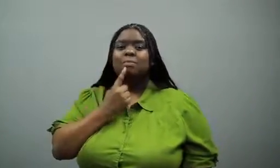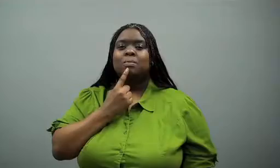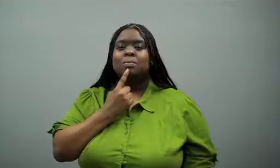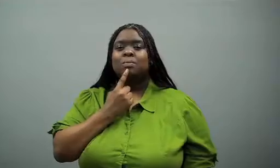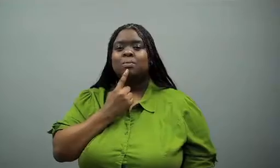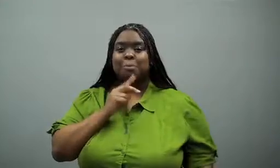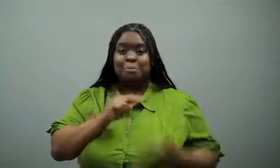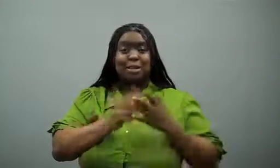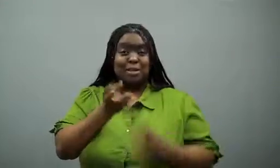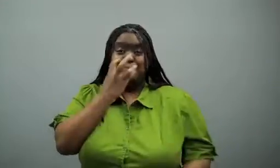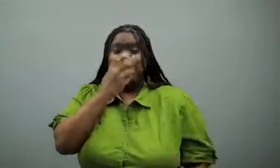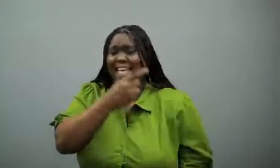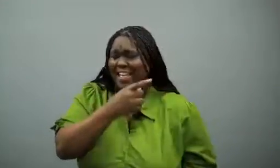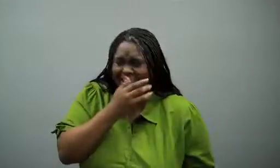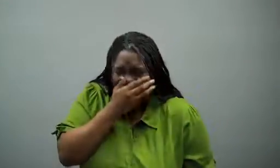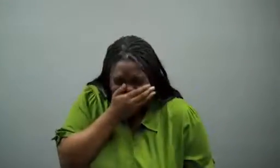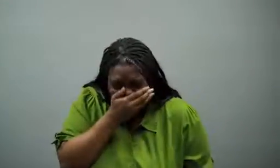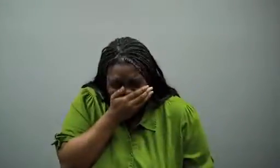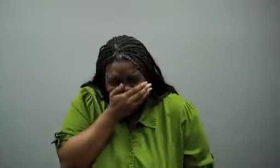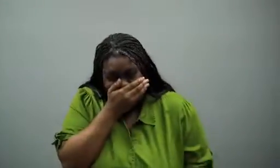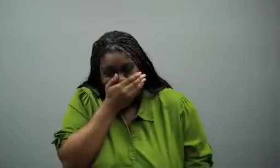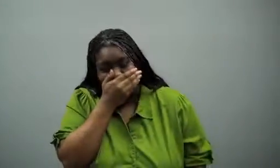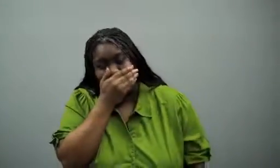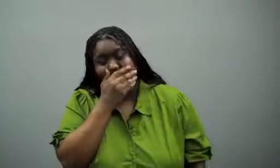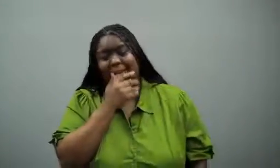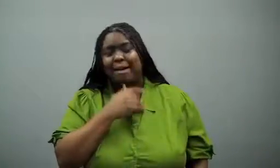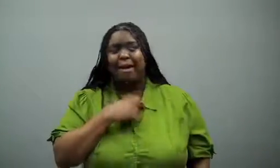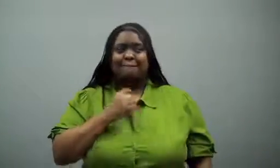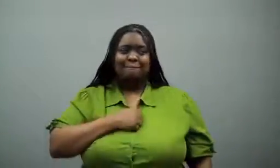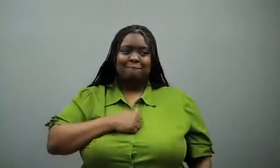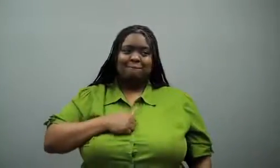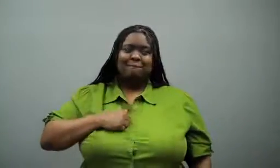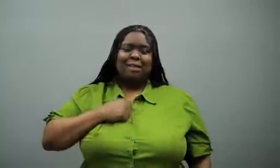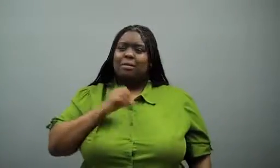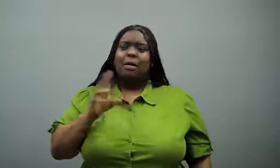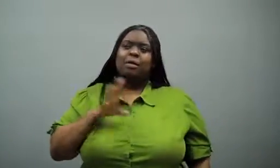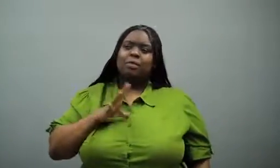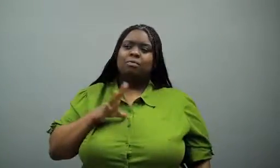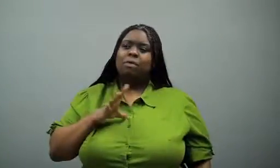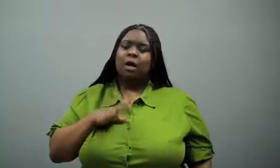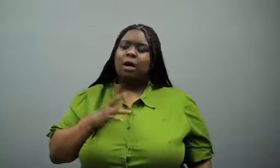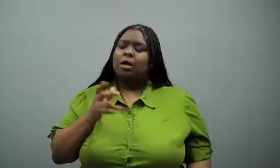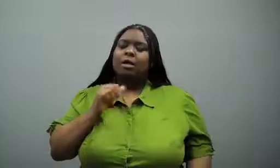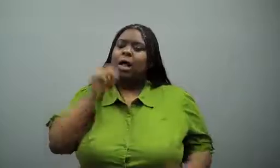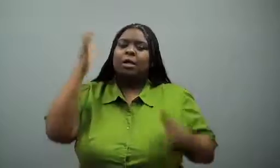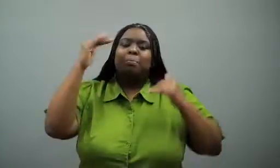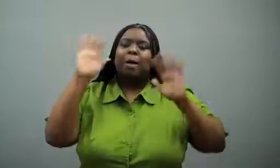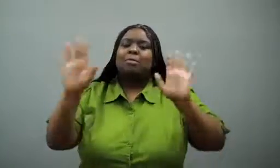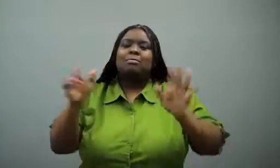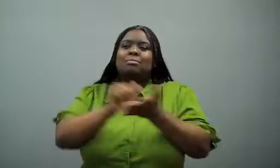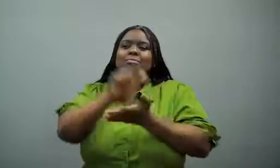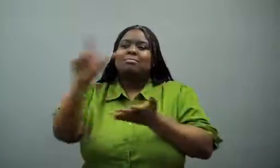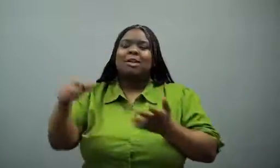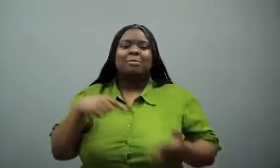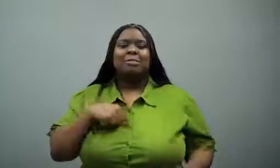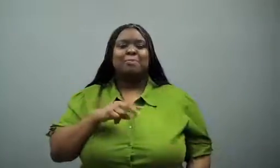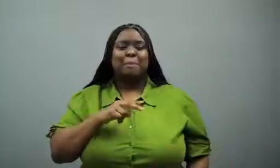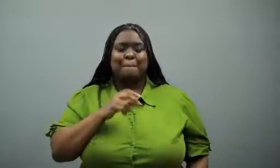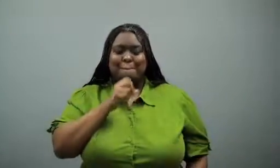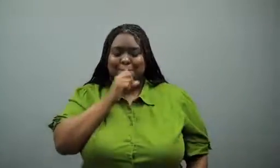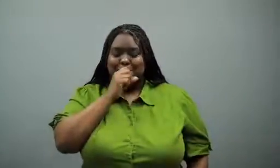Her lips were like this, which meant she was mad! ha!